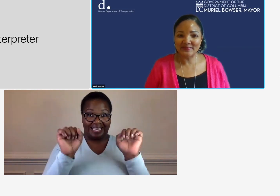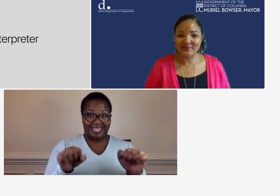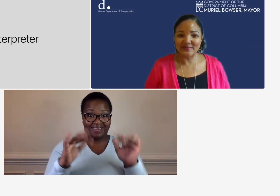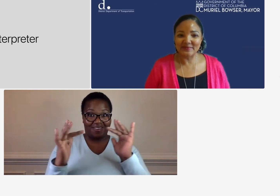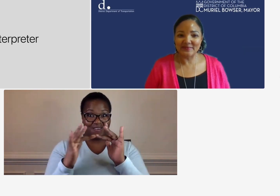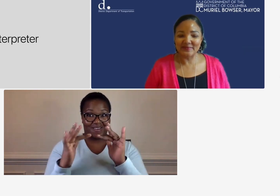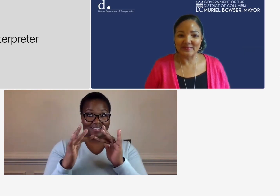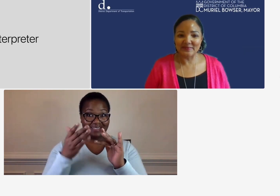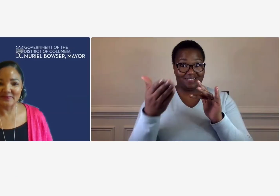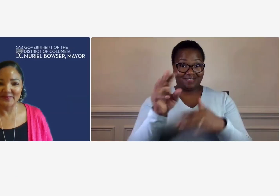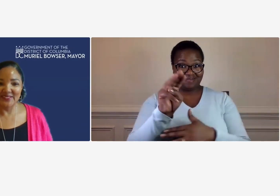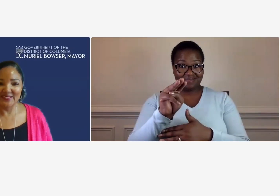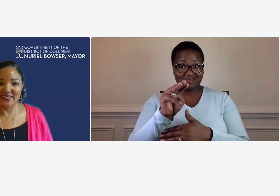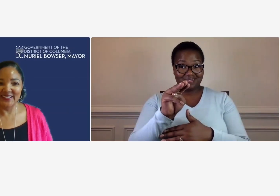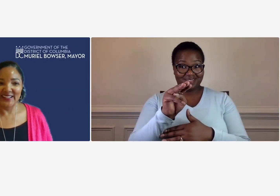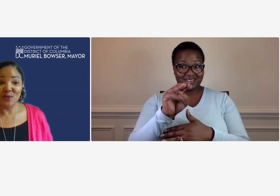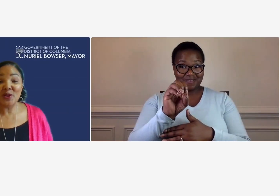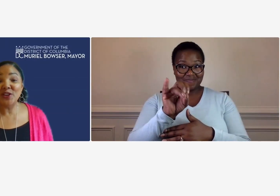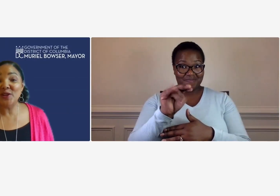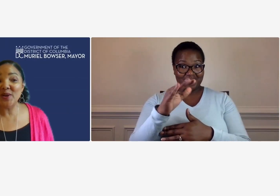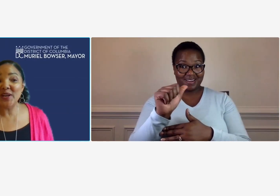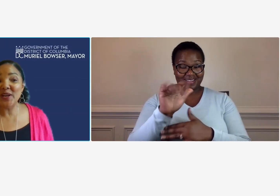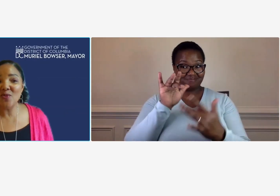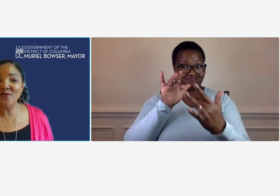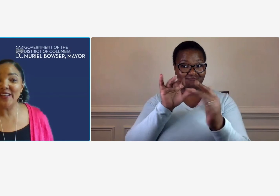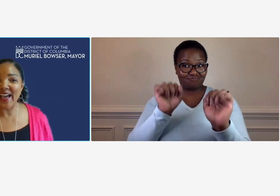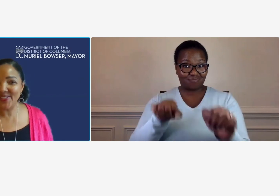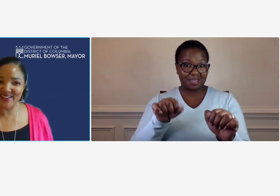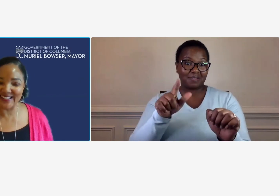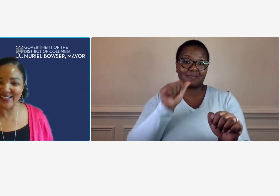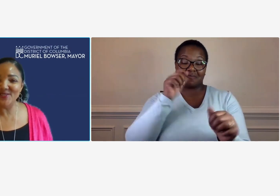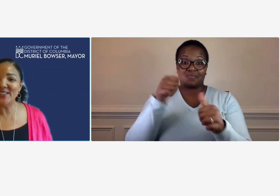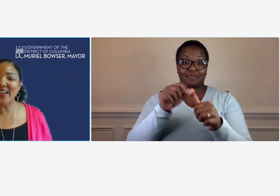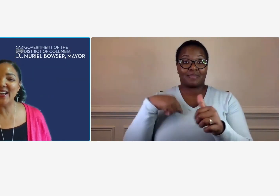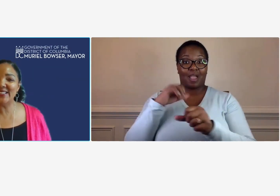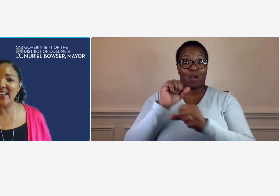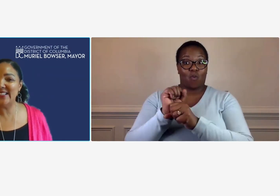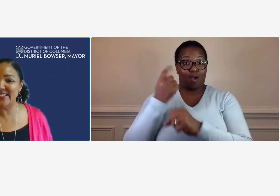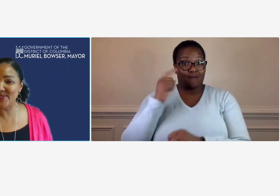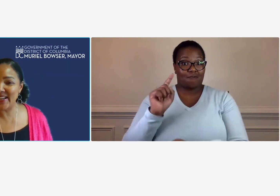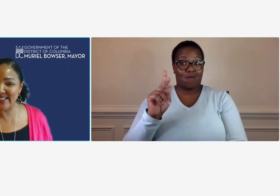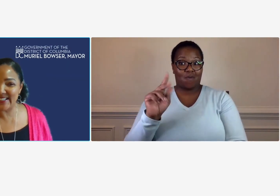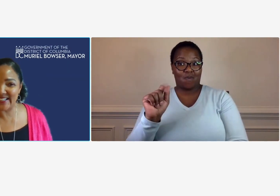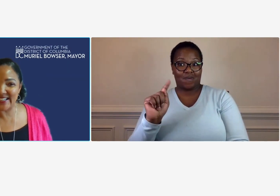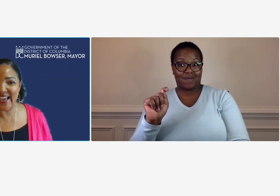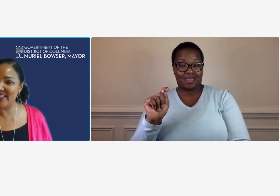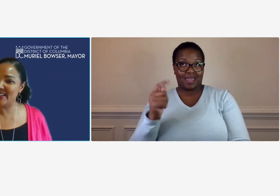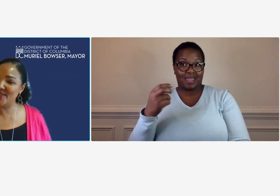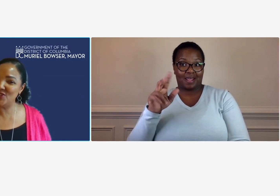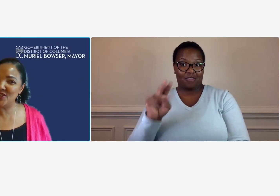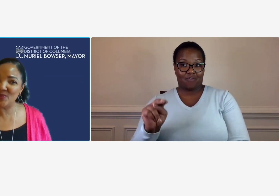you monica well you know what i work for katherine so you can contact the doacd and then if she